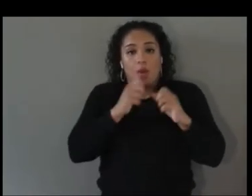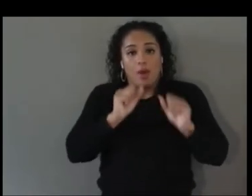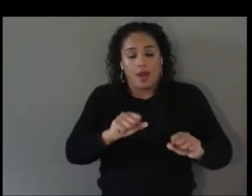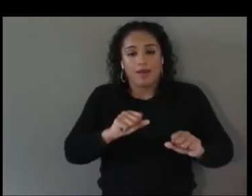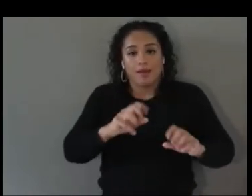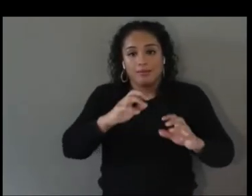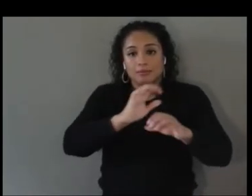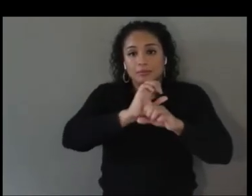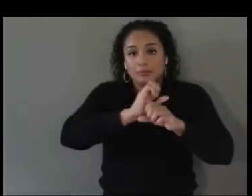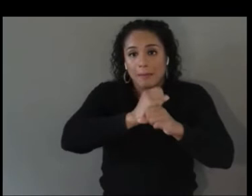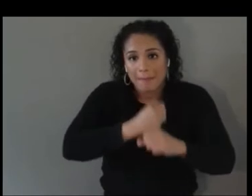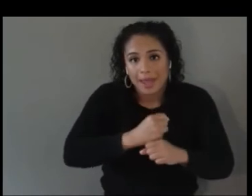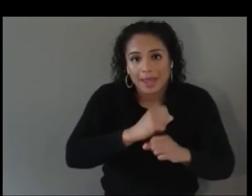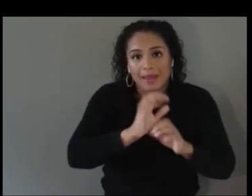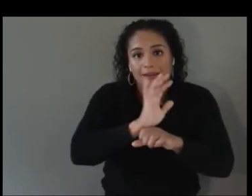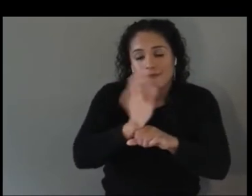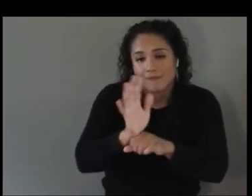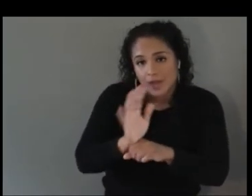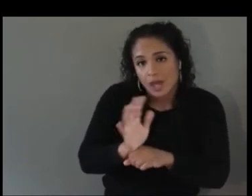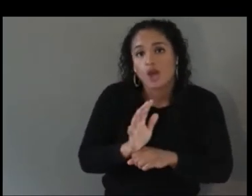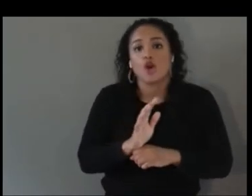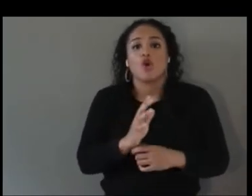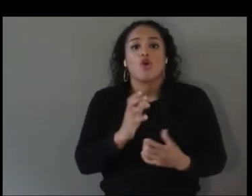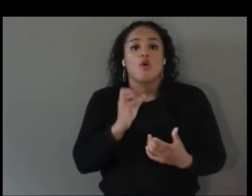after attending have done that successfully.